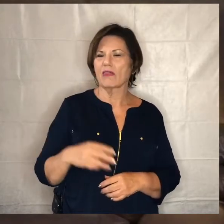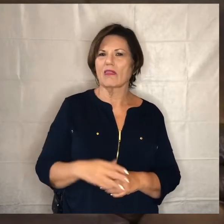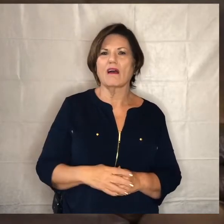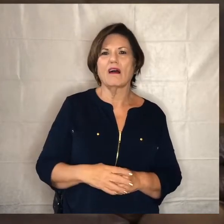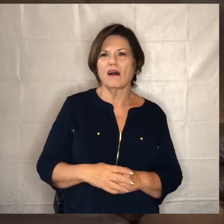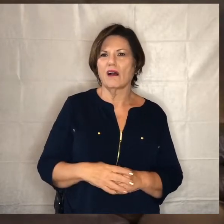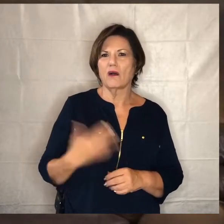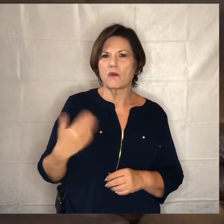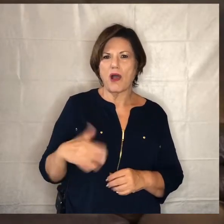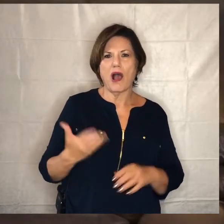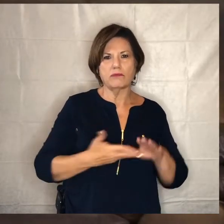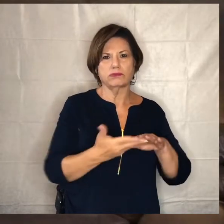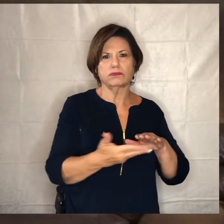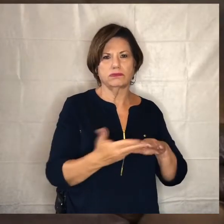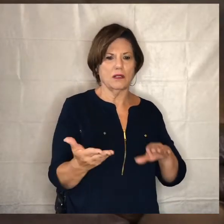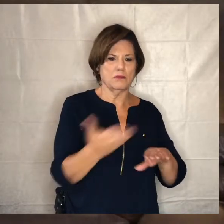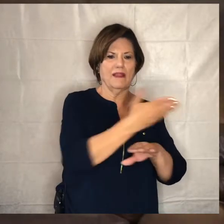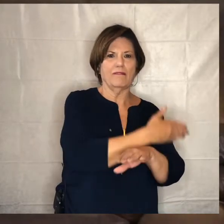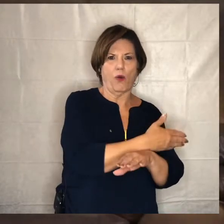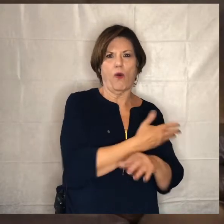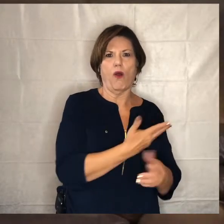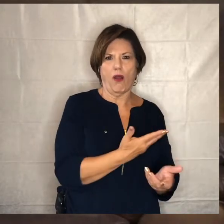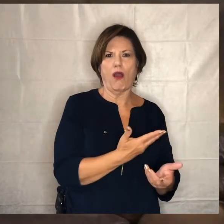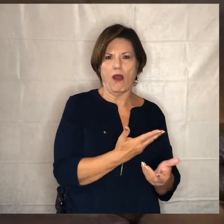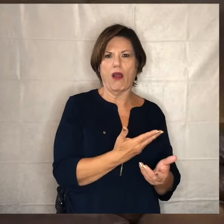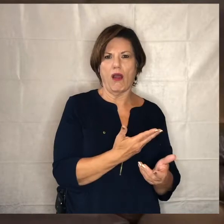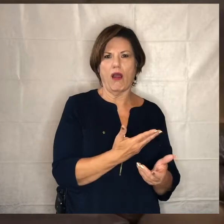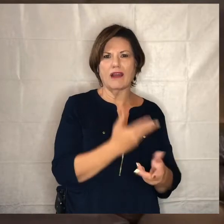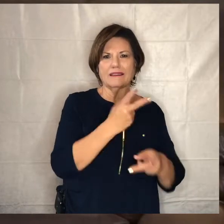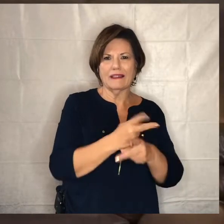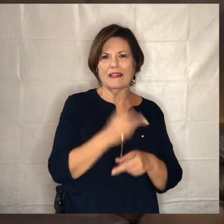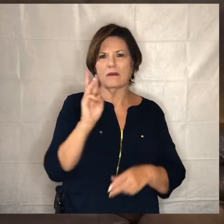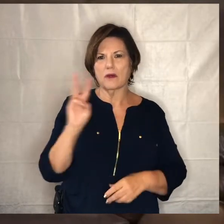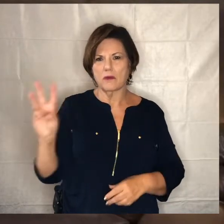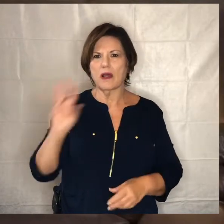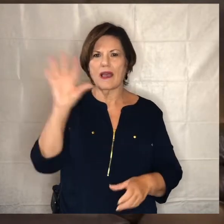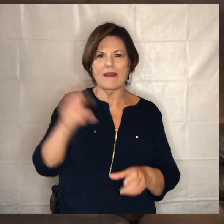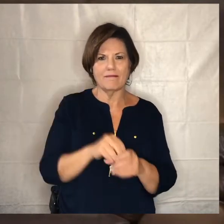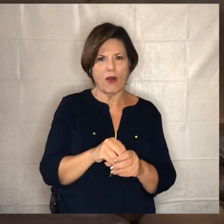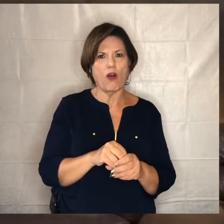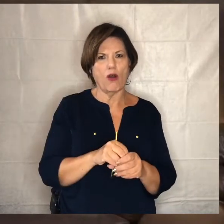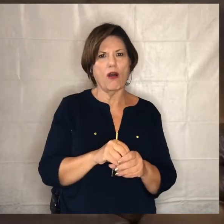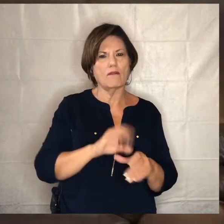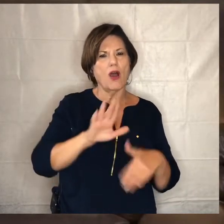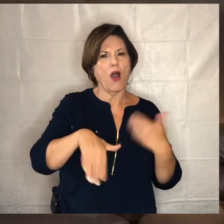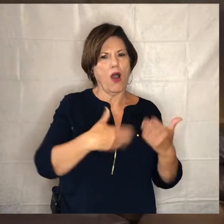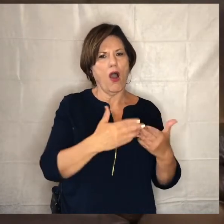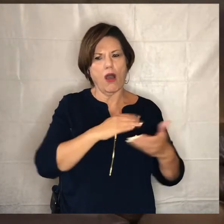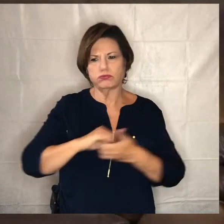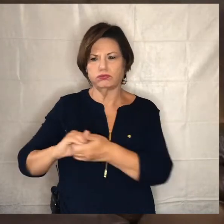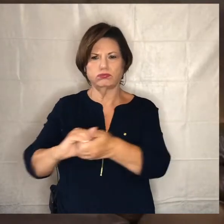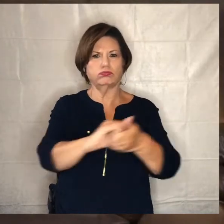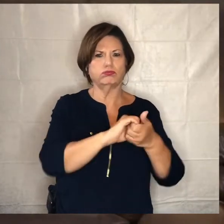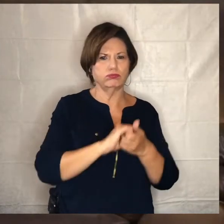it going the whole time before this and they were you know involved in it so um i think we were all bringing our gifts and even when i'm looking out